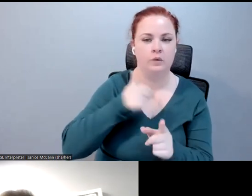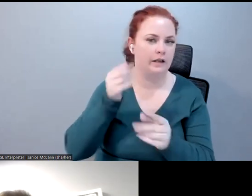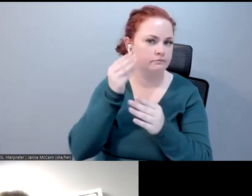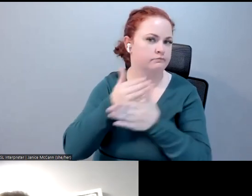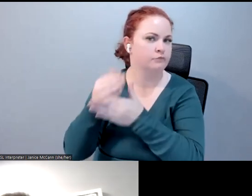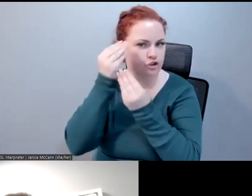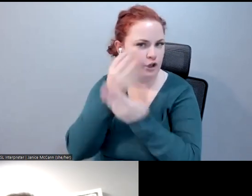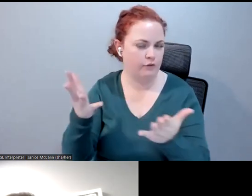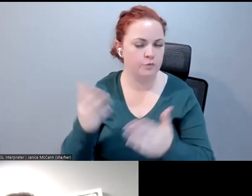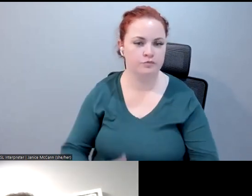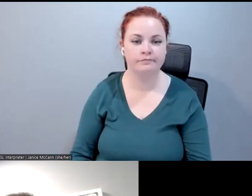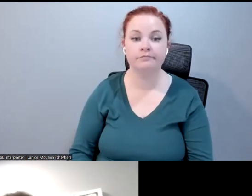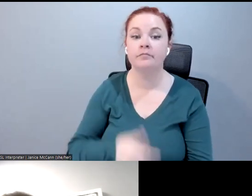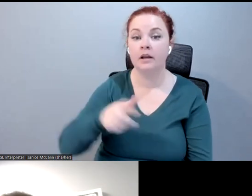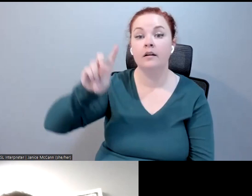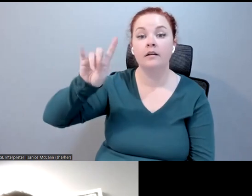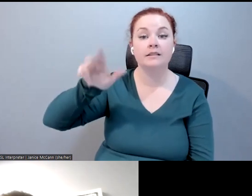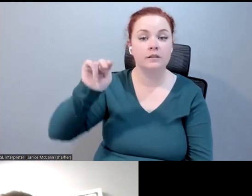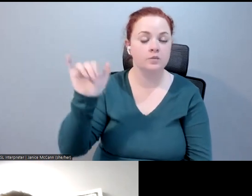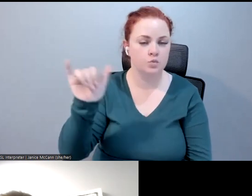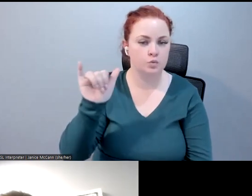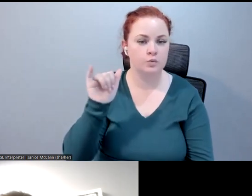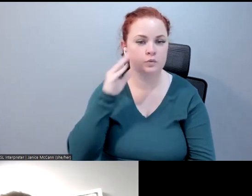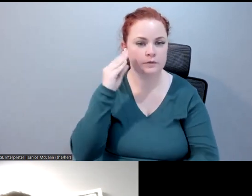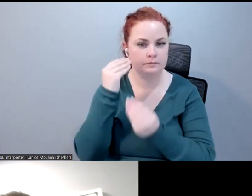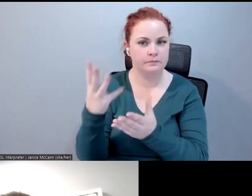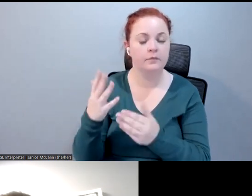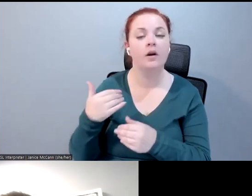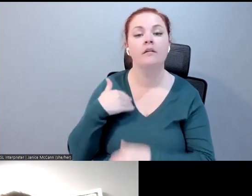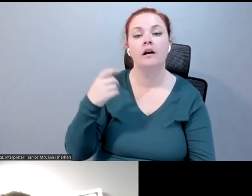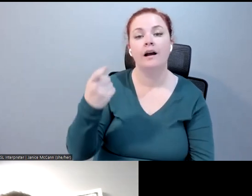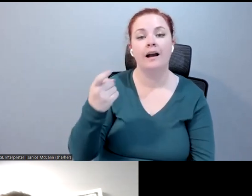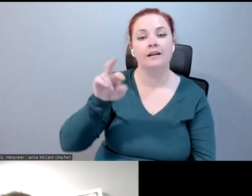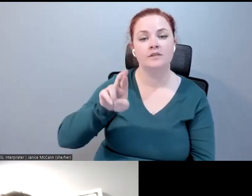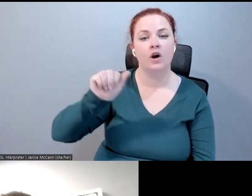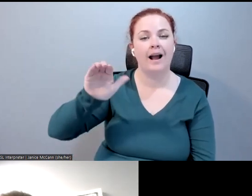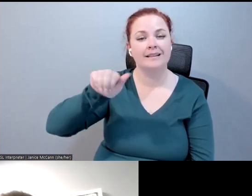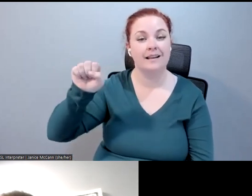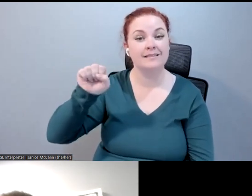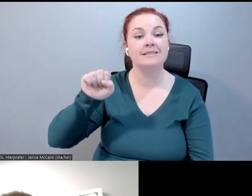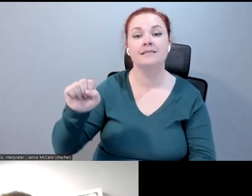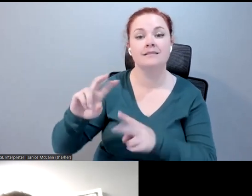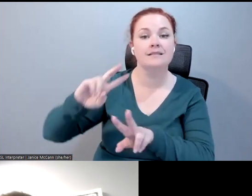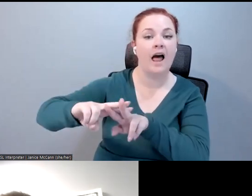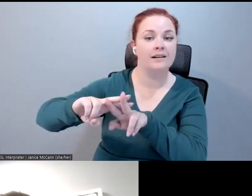Dylan: We also have a Slack with a captions channel, so I